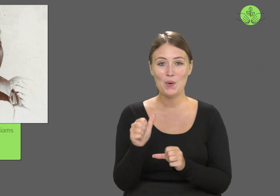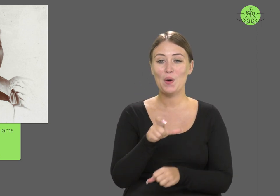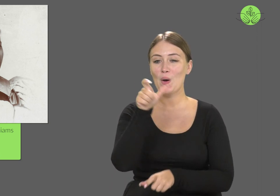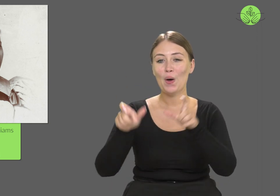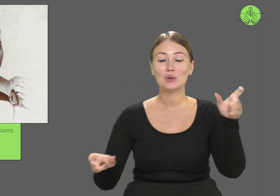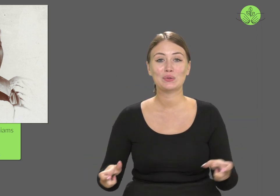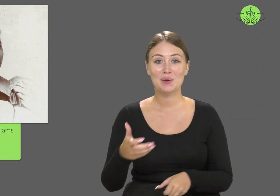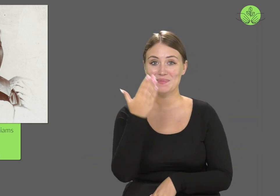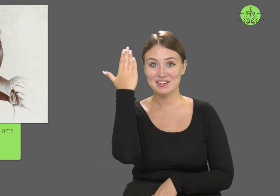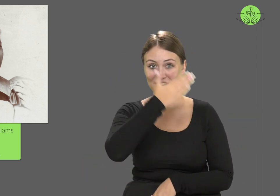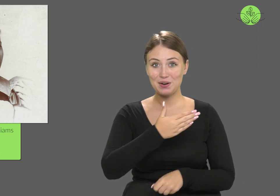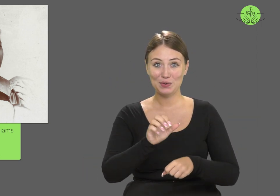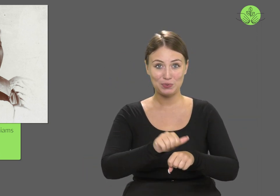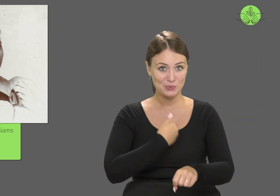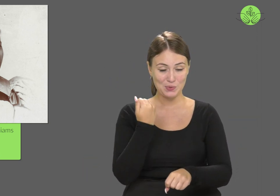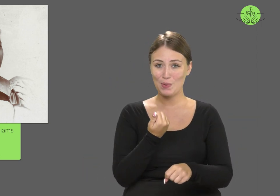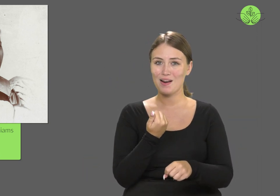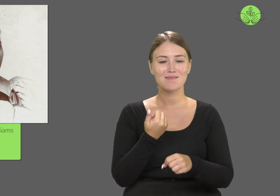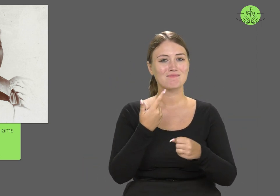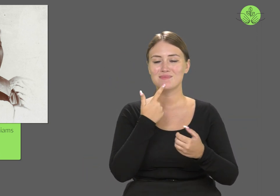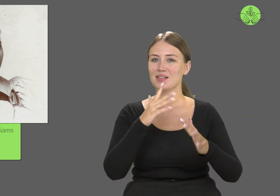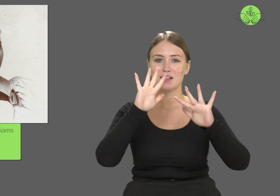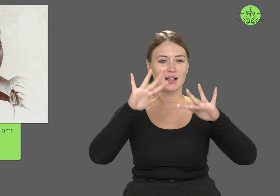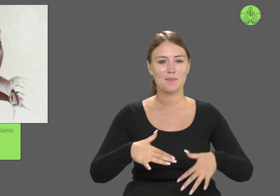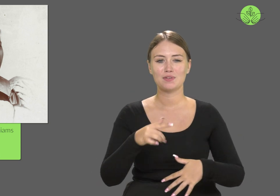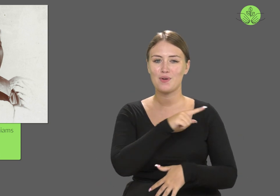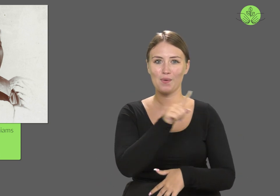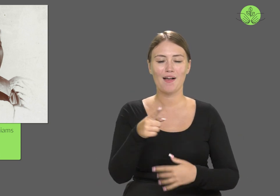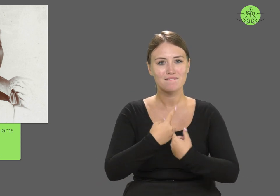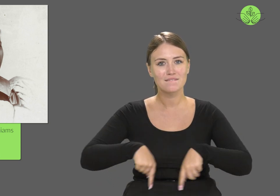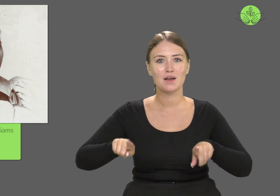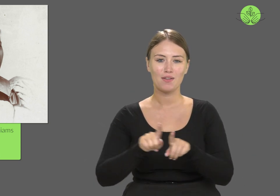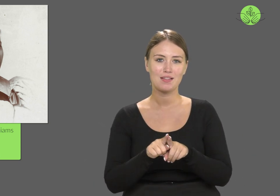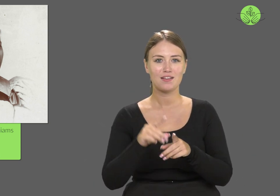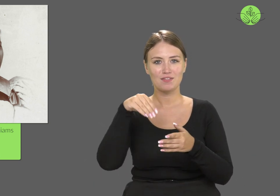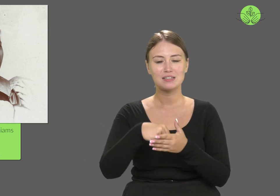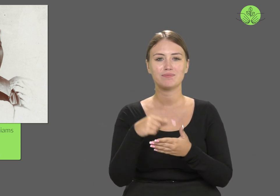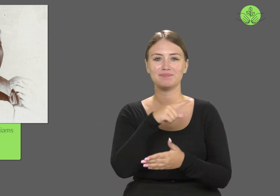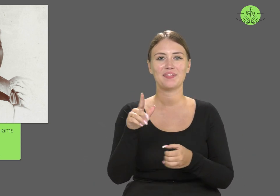African Americans were not allowed to hold positions